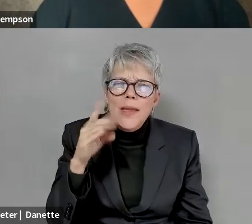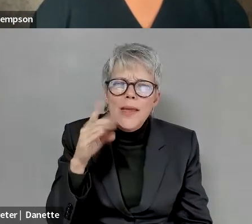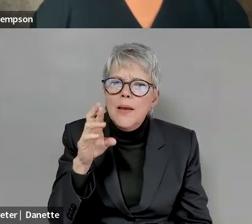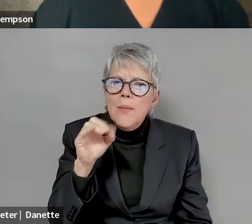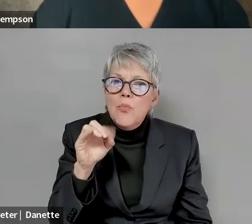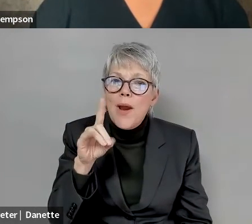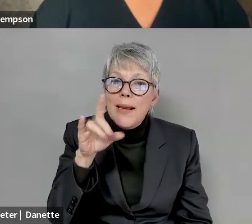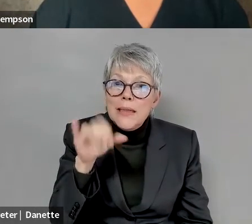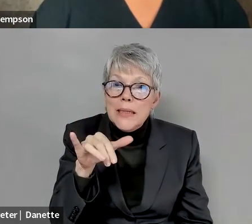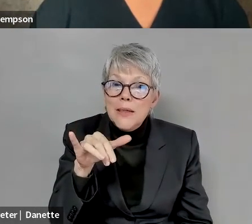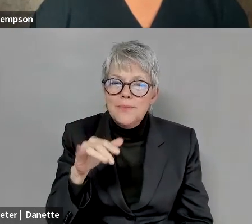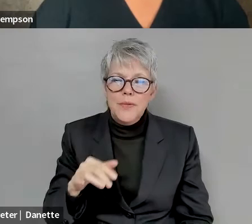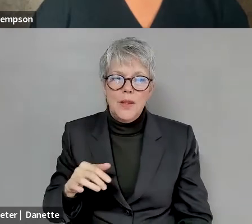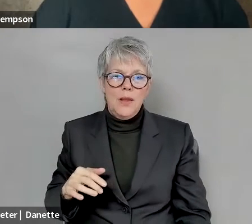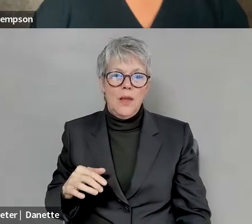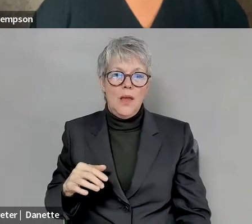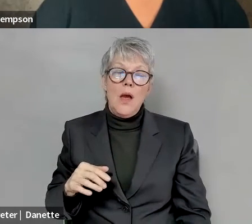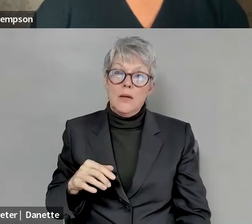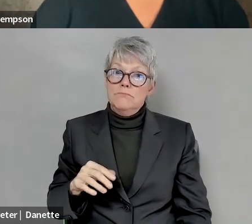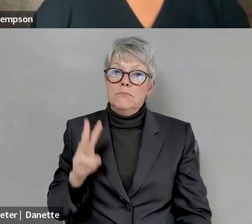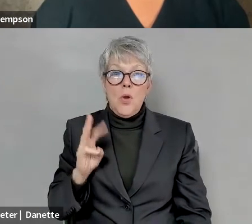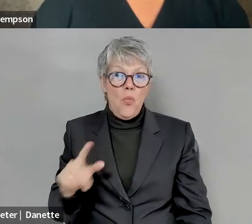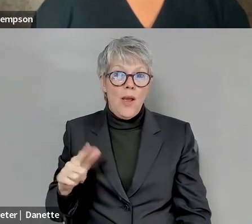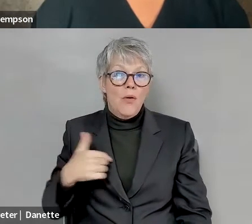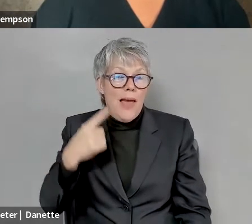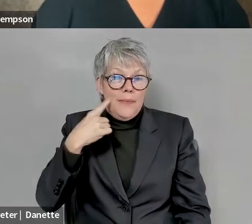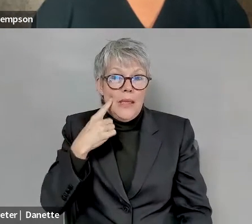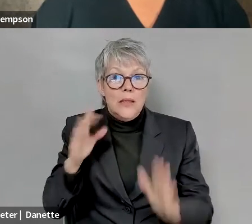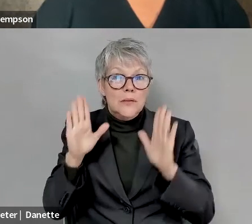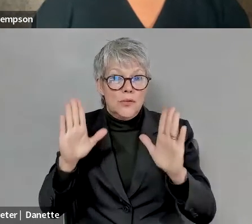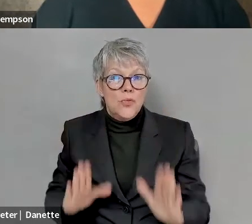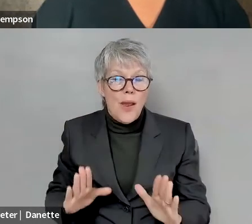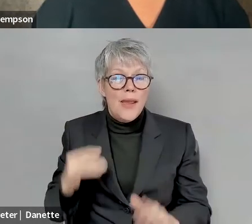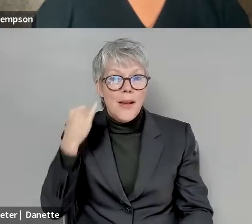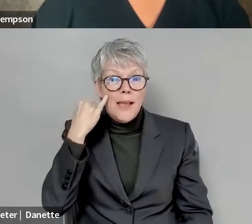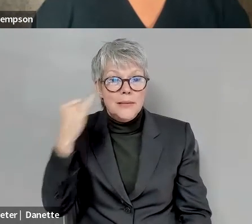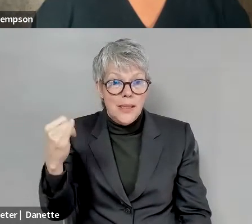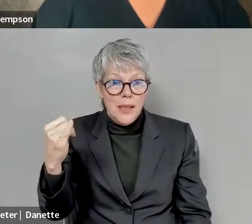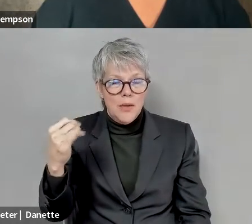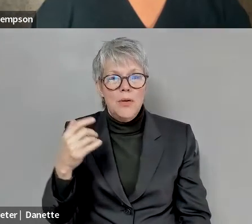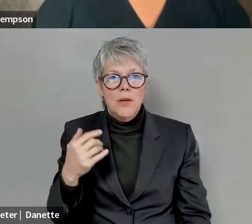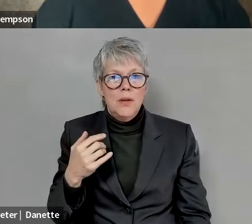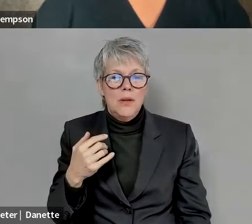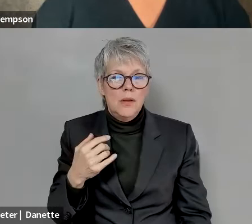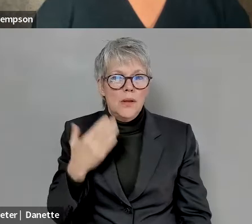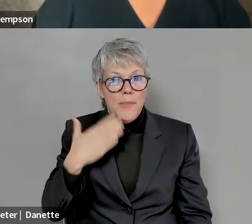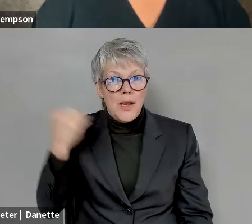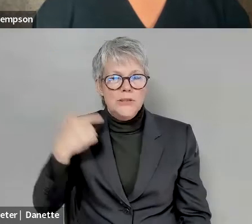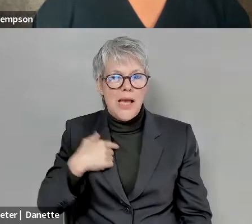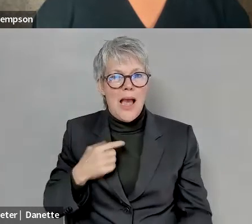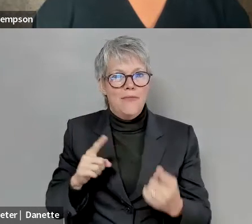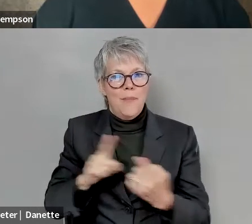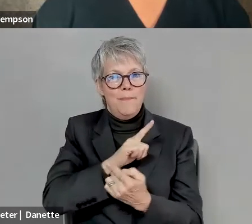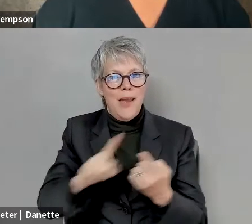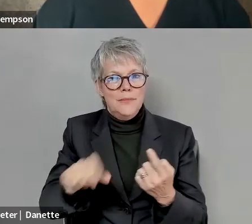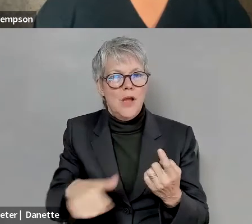Michael Smith: I mean, I think it would be a great idea, because I've met other dsps who